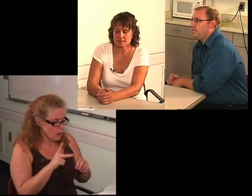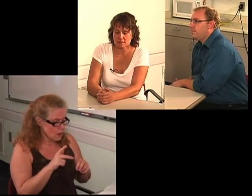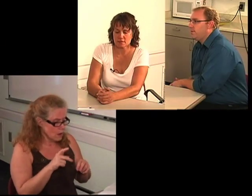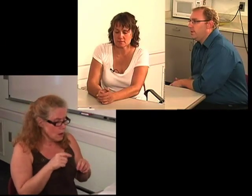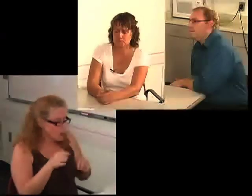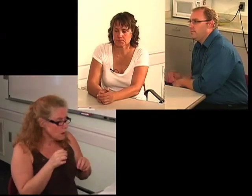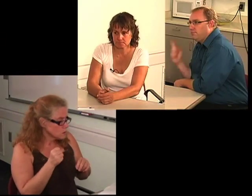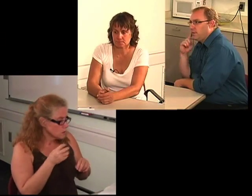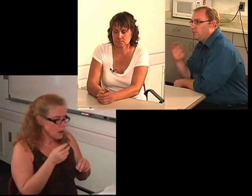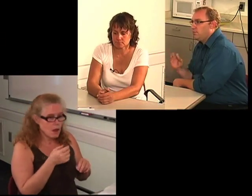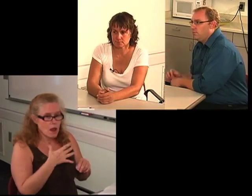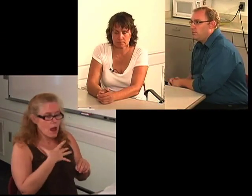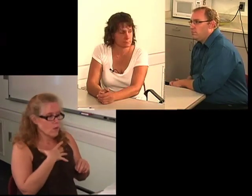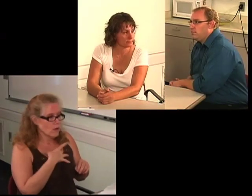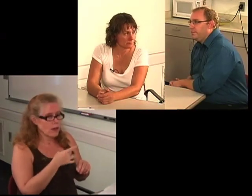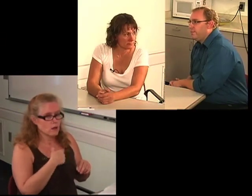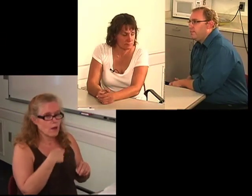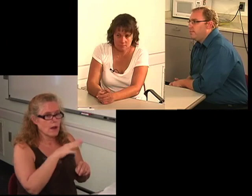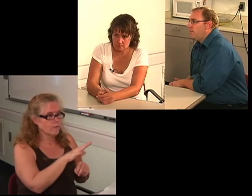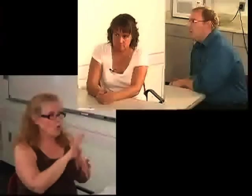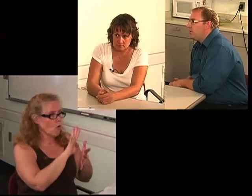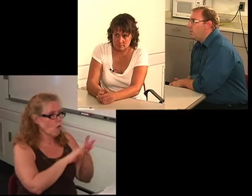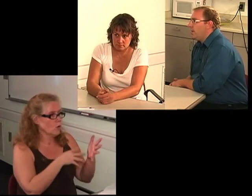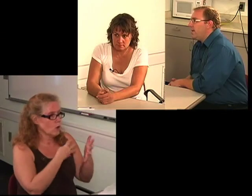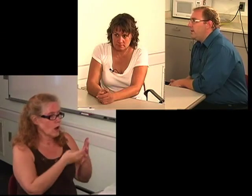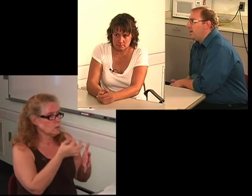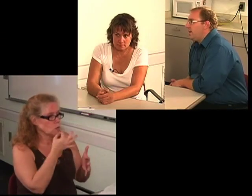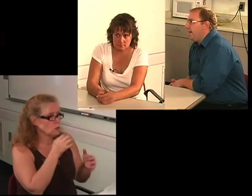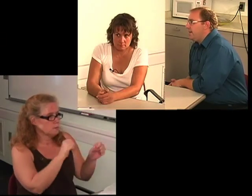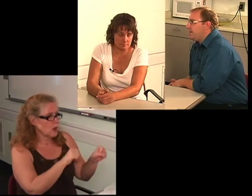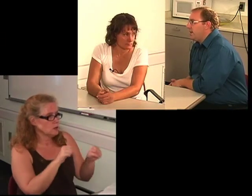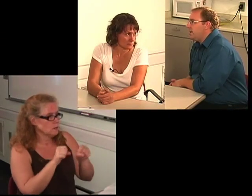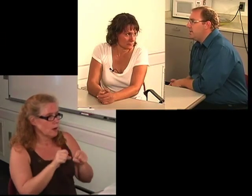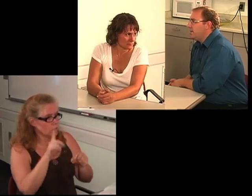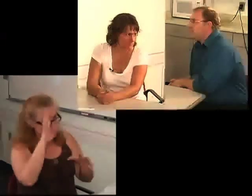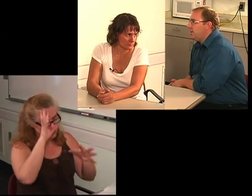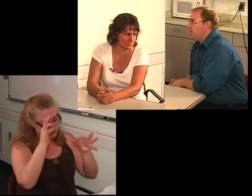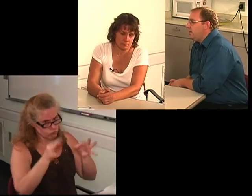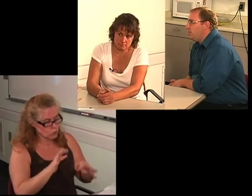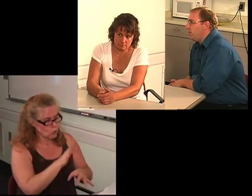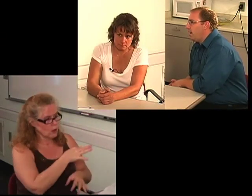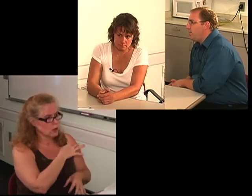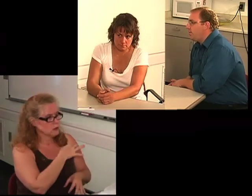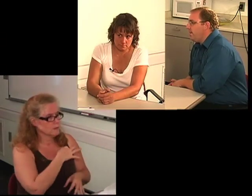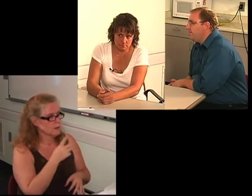C: Okay. I: So what I think I'd like is, I'd like to see your audiogram